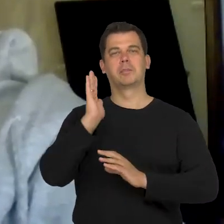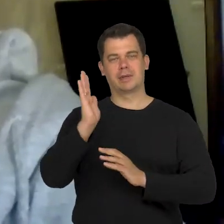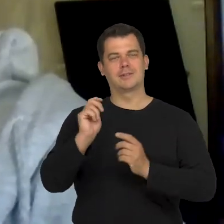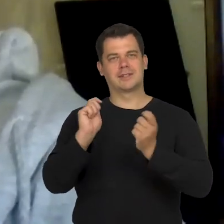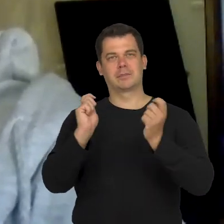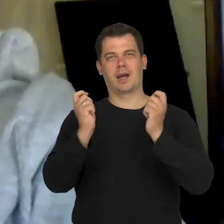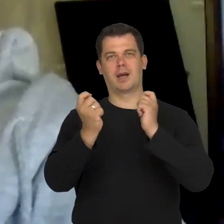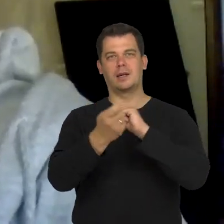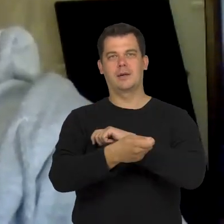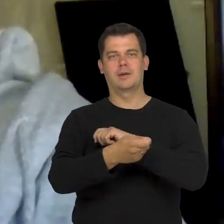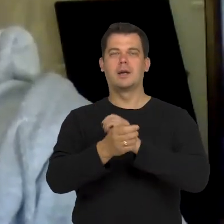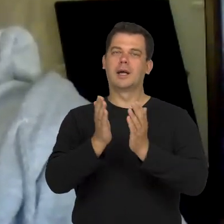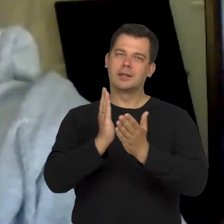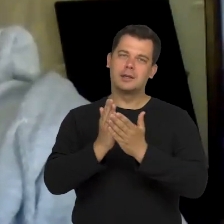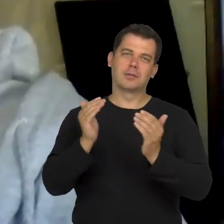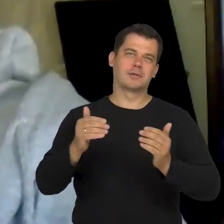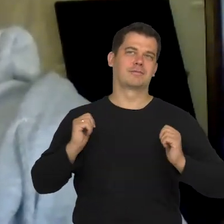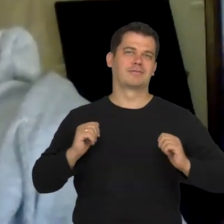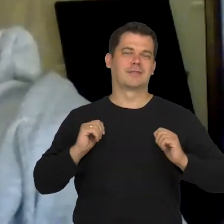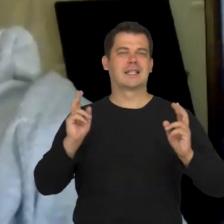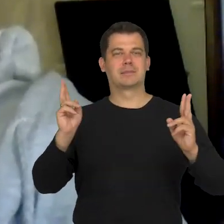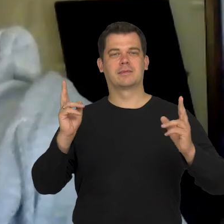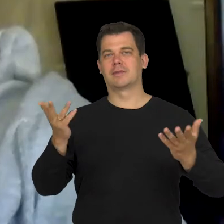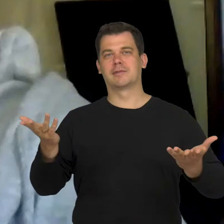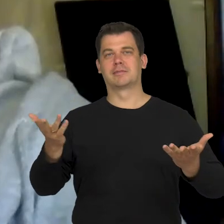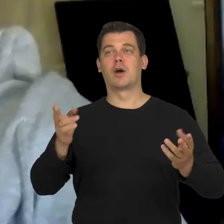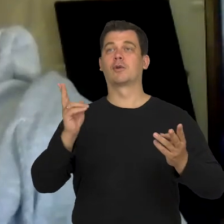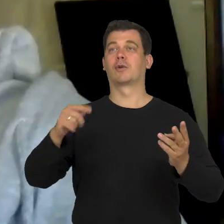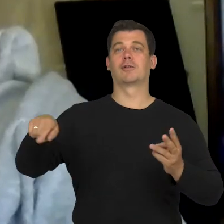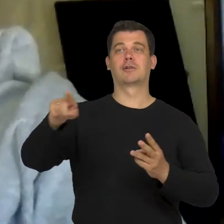but through us and our actions. Nobody will do it for us.